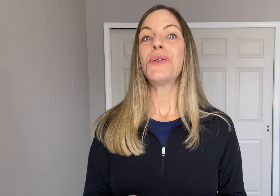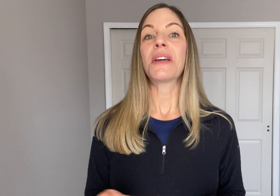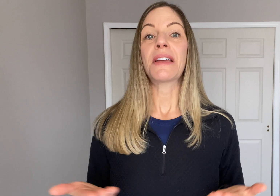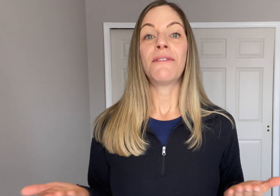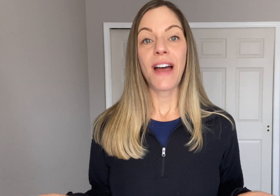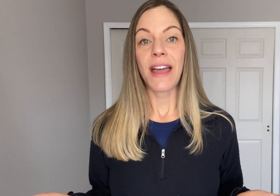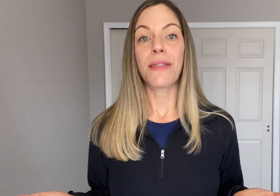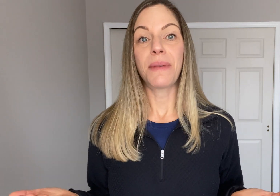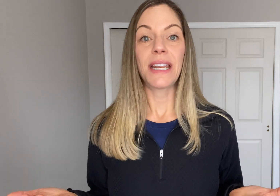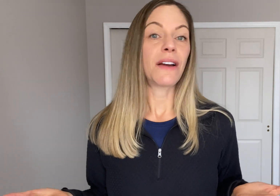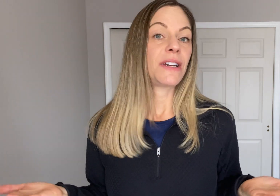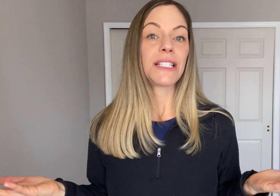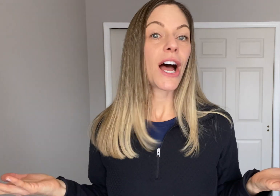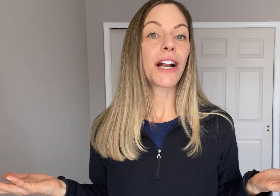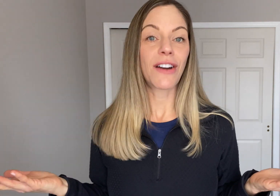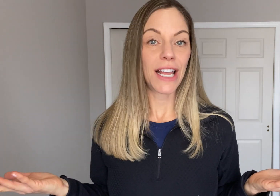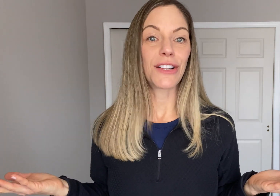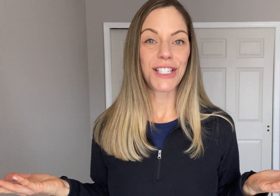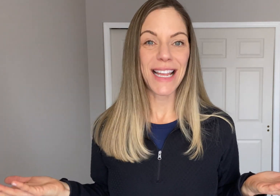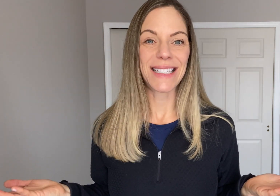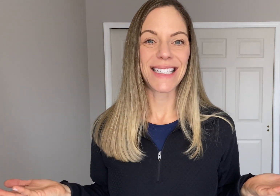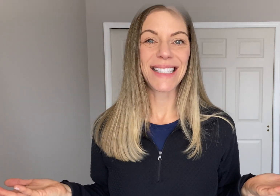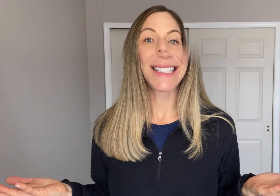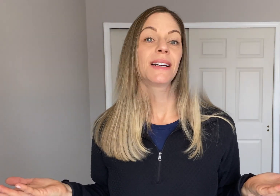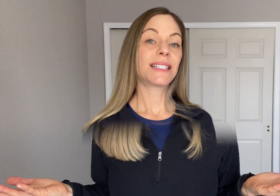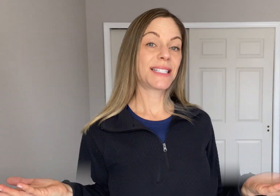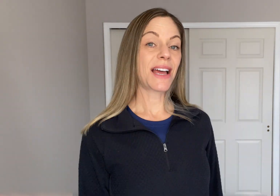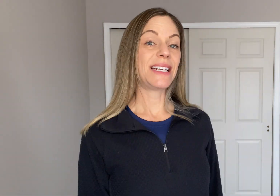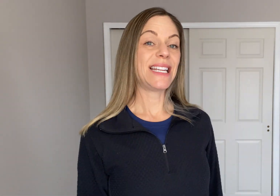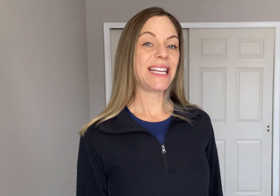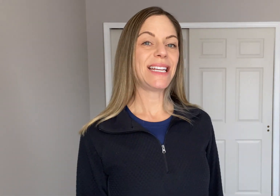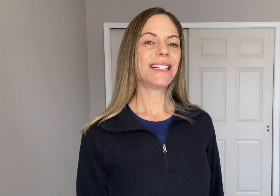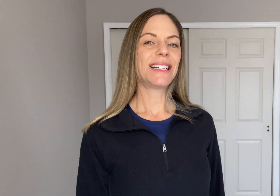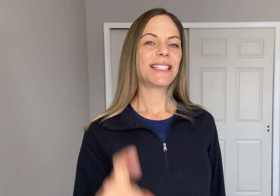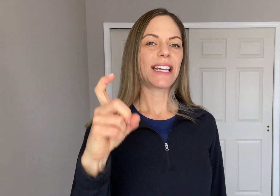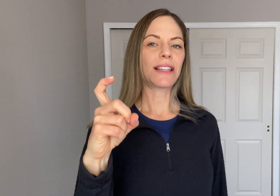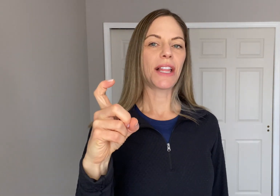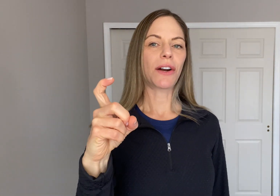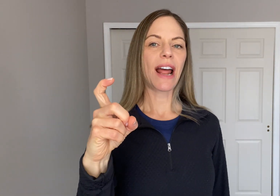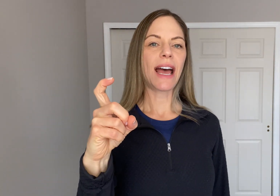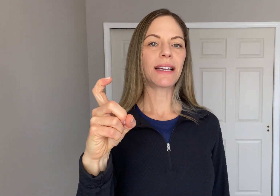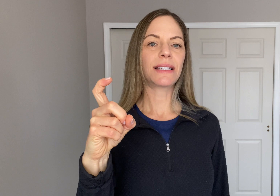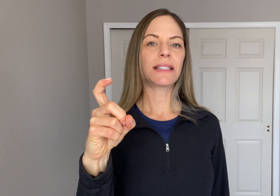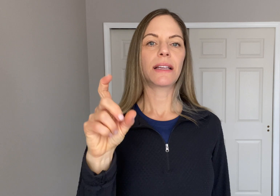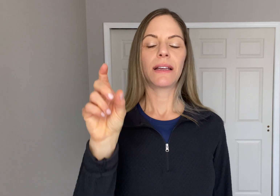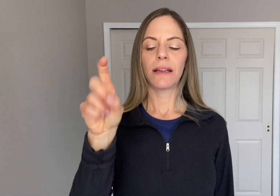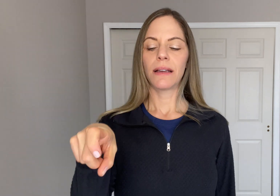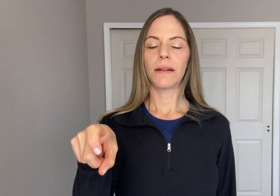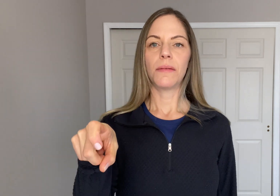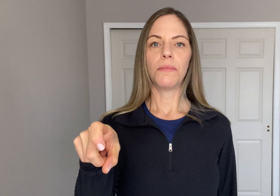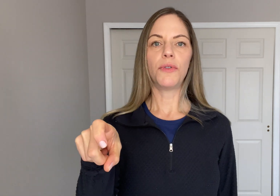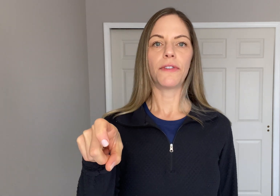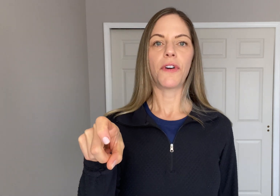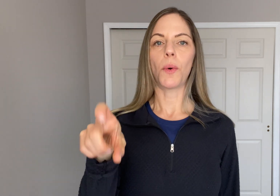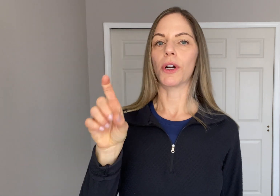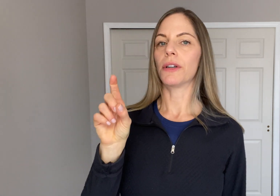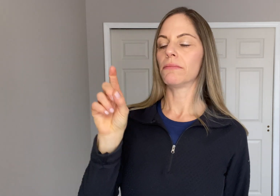you can convey the meaning of an entire English sentence. To sign "need" take the letter X, move it forward